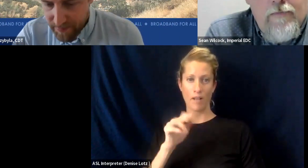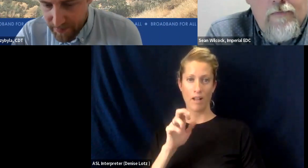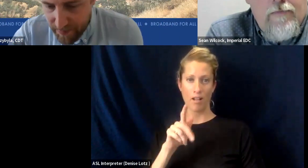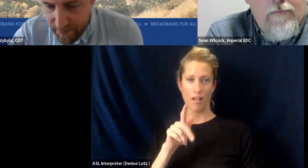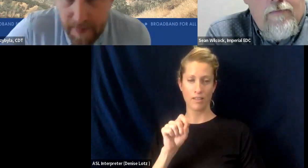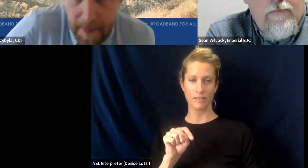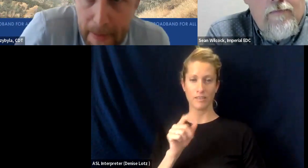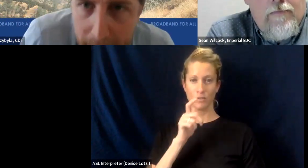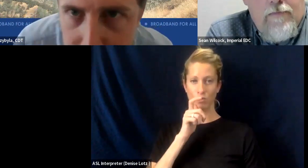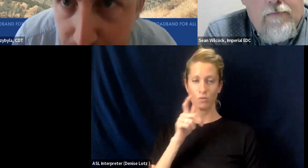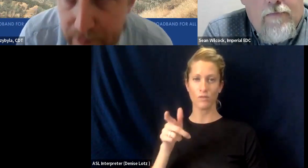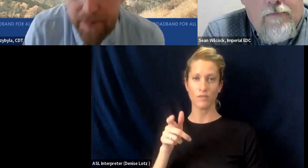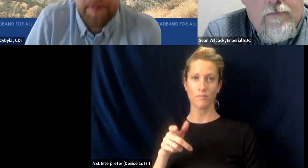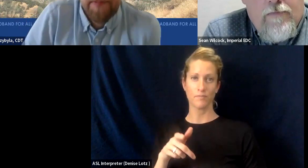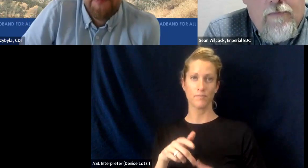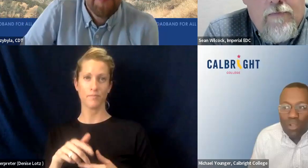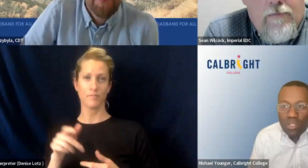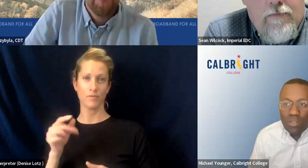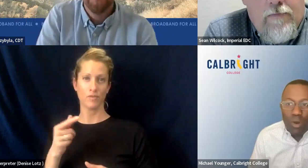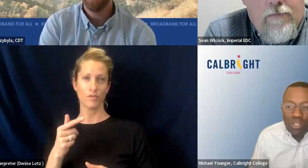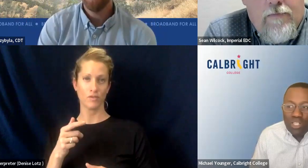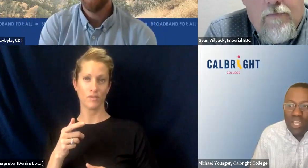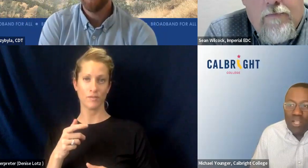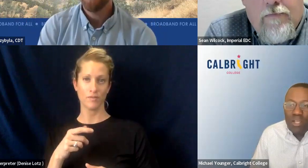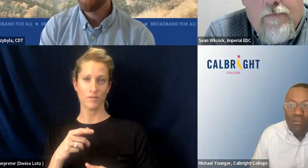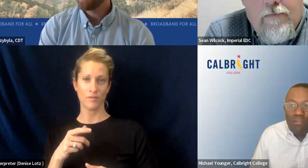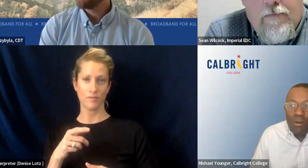you know, areas with the greatest amount of need across the across the State, and very